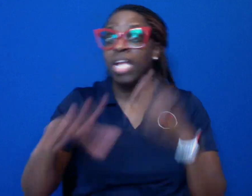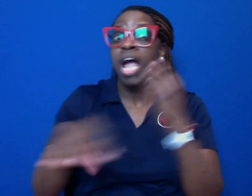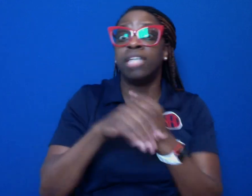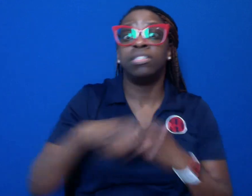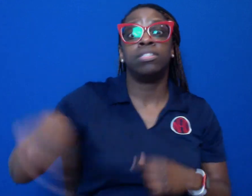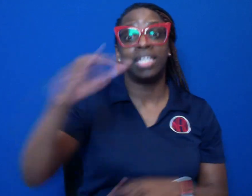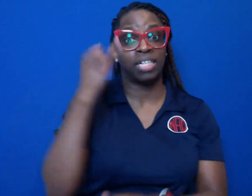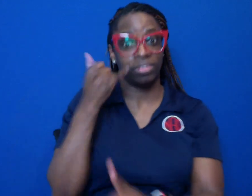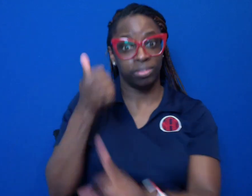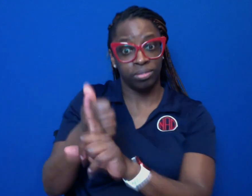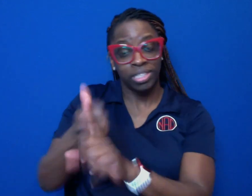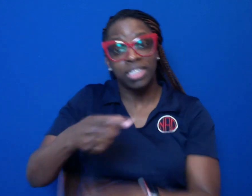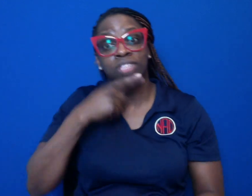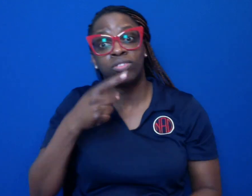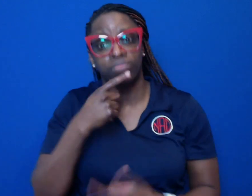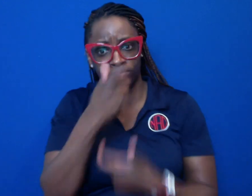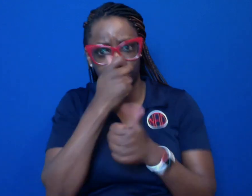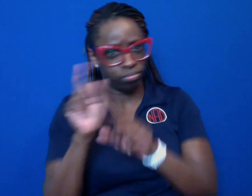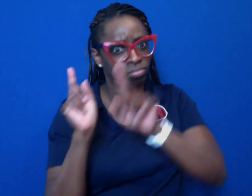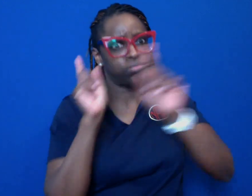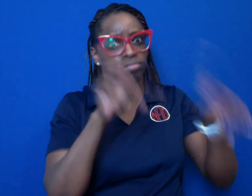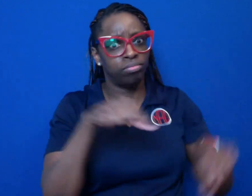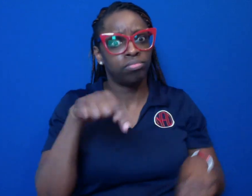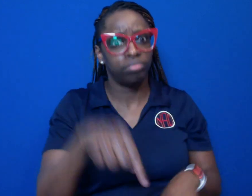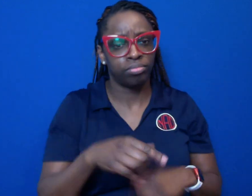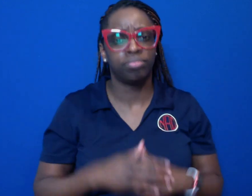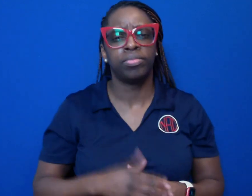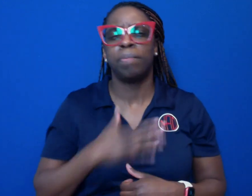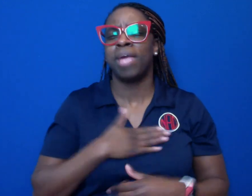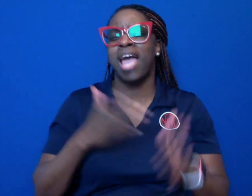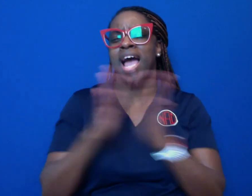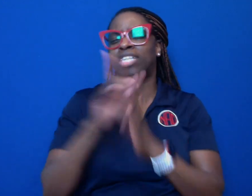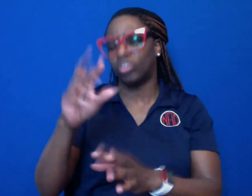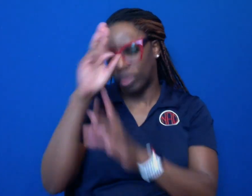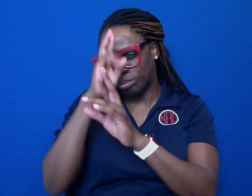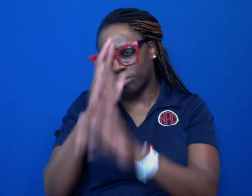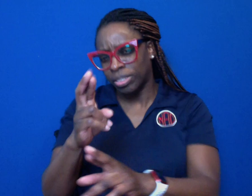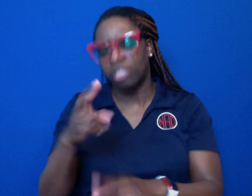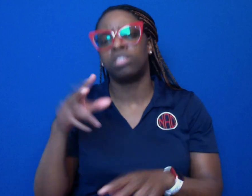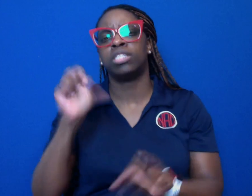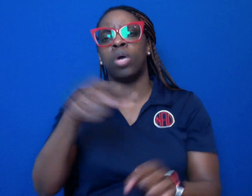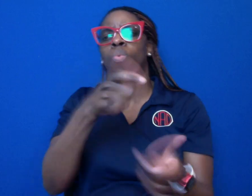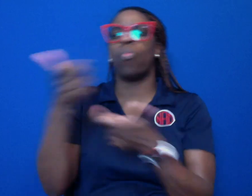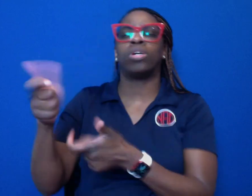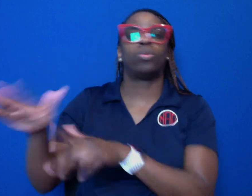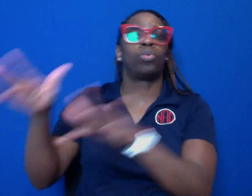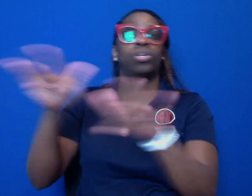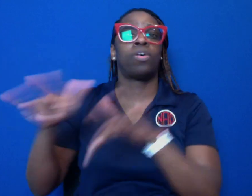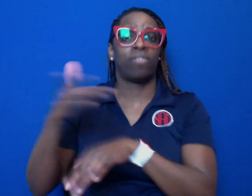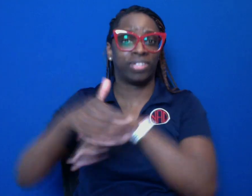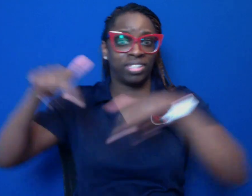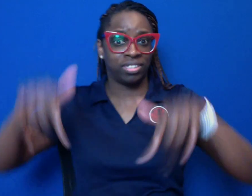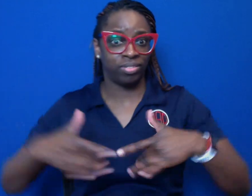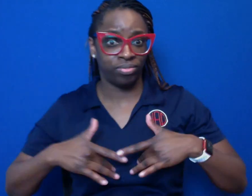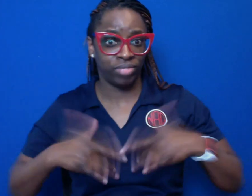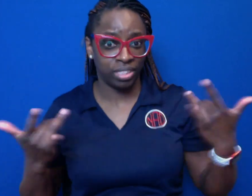Additionally, if you are hearing and interested in attending this webinar, we respectfully ask that you watch the recording when it’s made available after the event